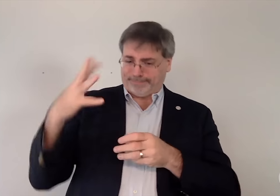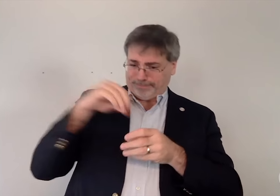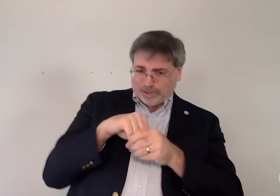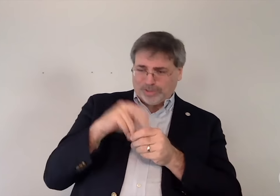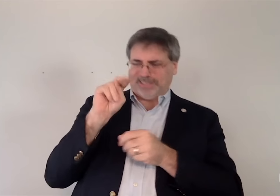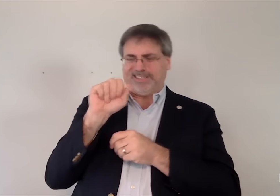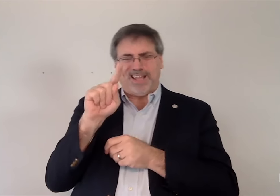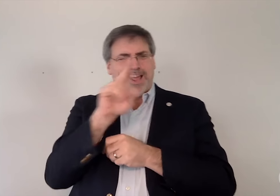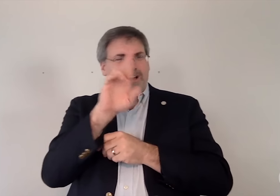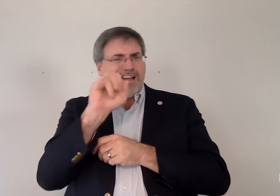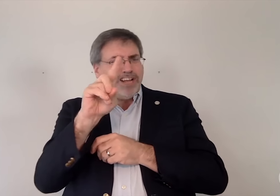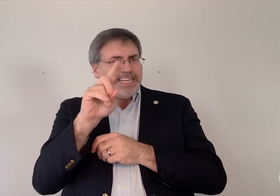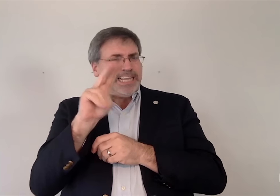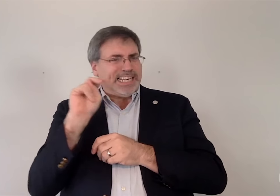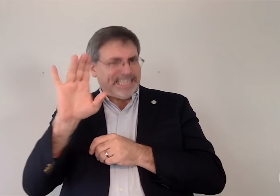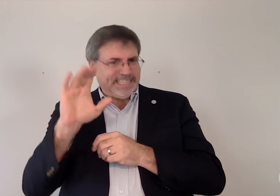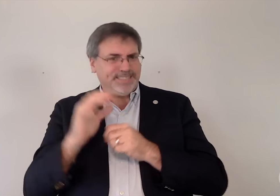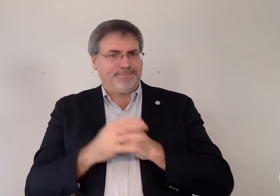(including the NAD-RID NIC).